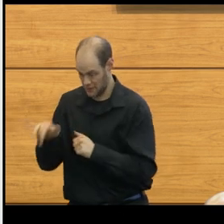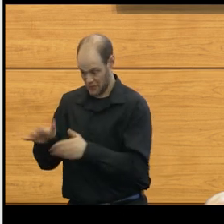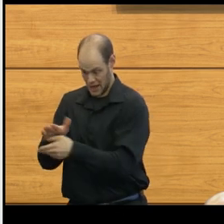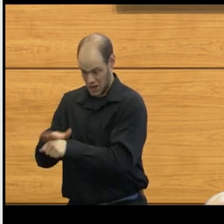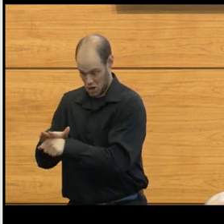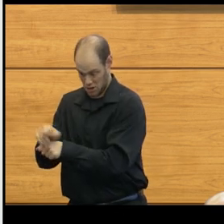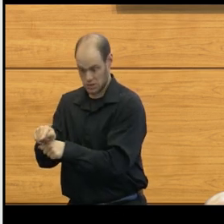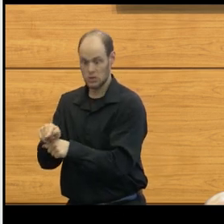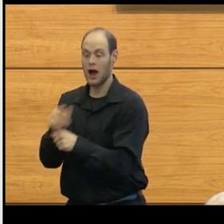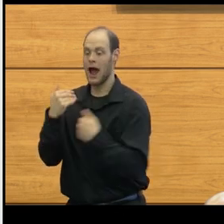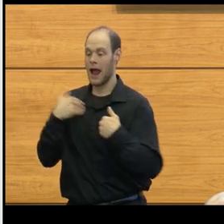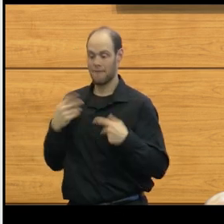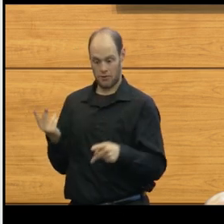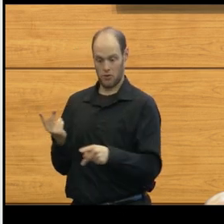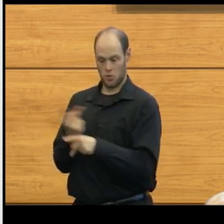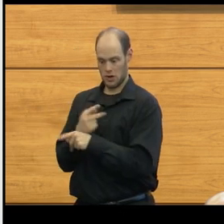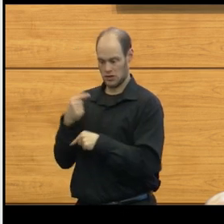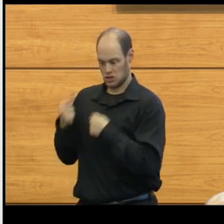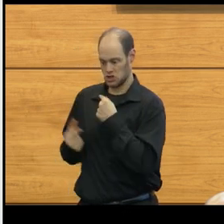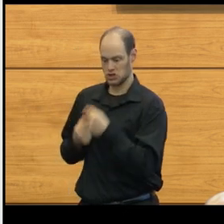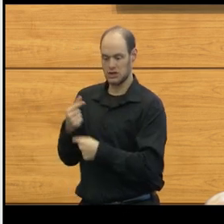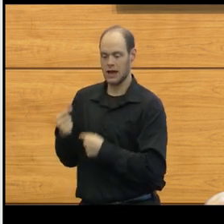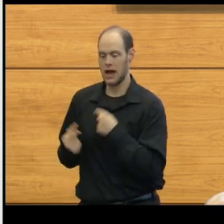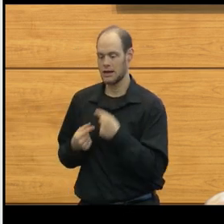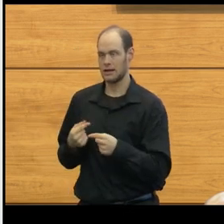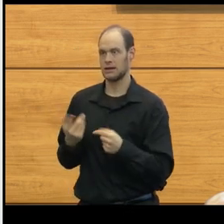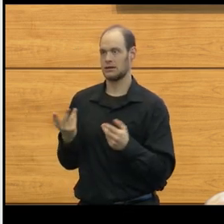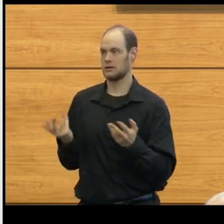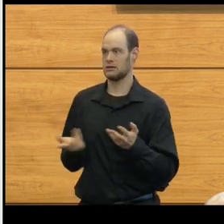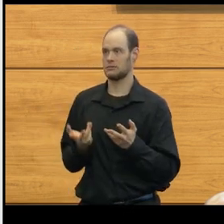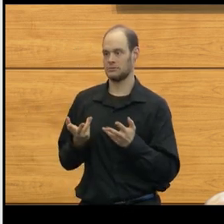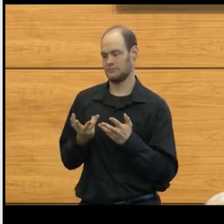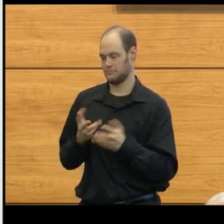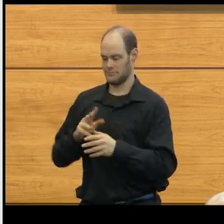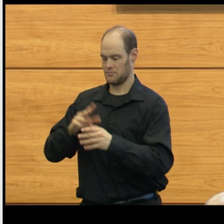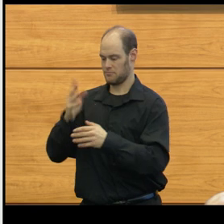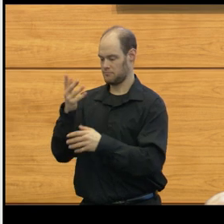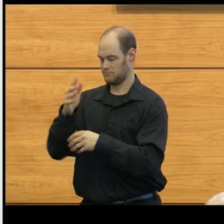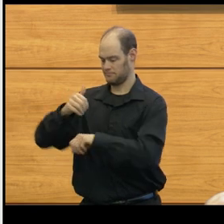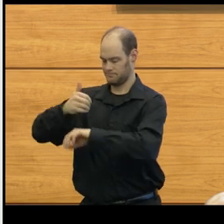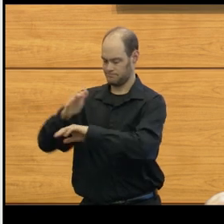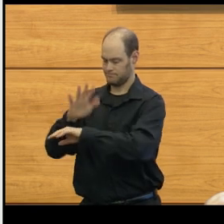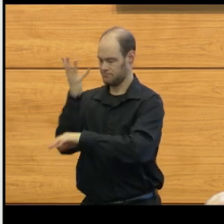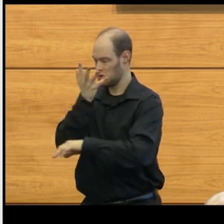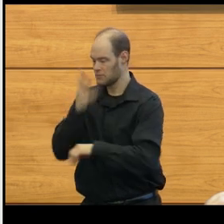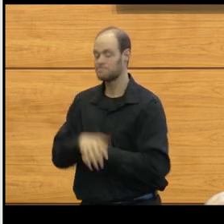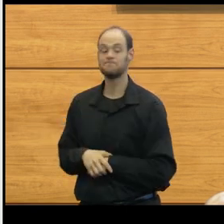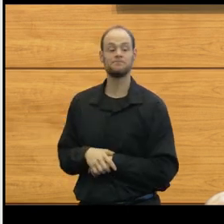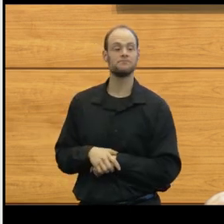which have the worst genetic makeup. And we can identify